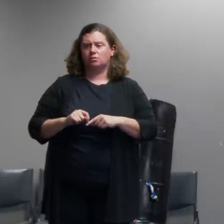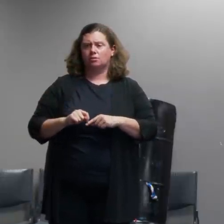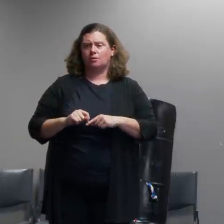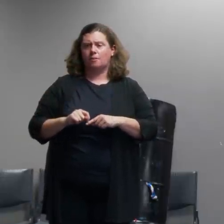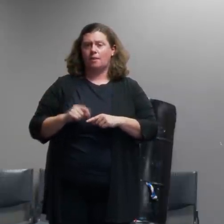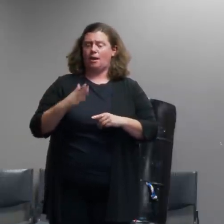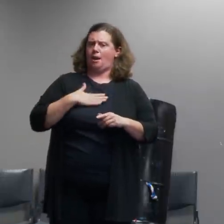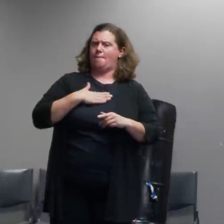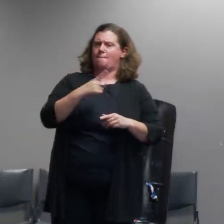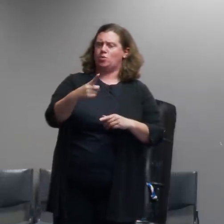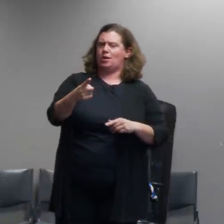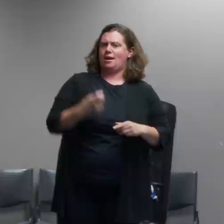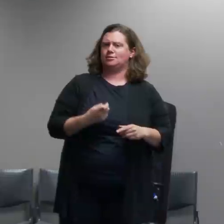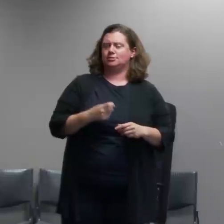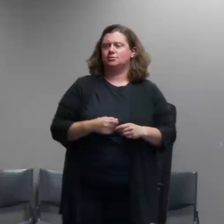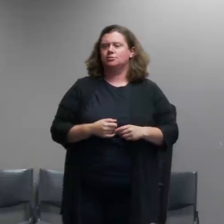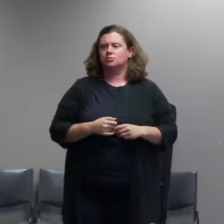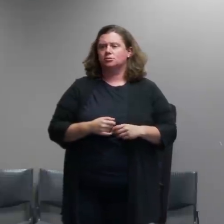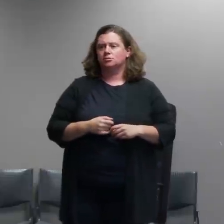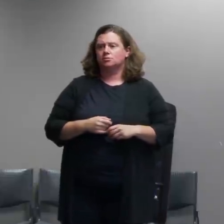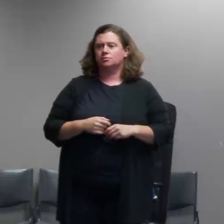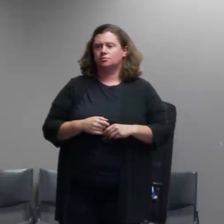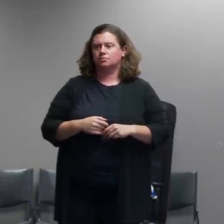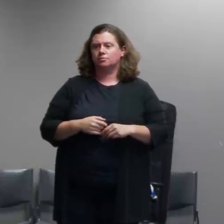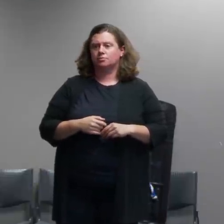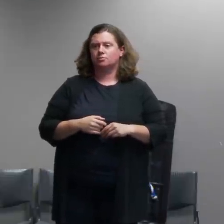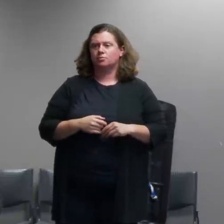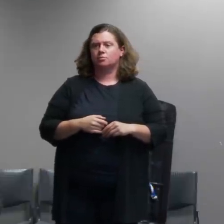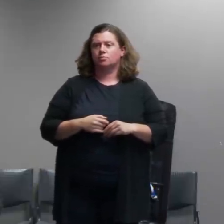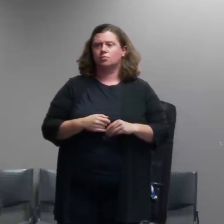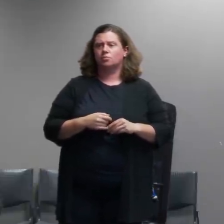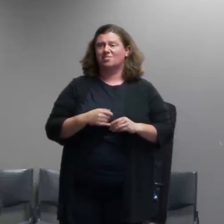the question is what is our specific criteria for declaring a riot and i